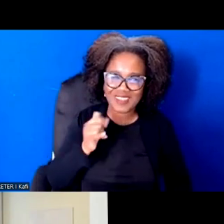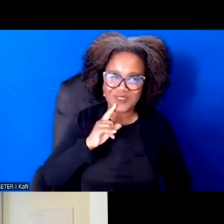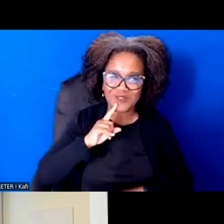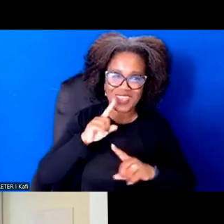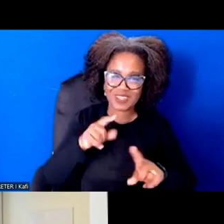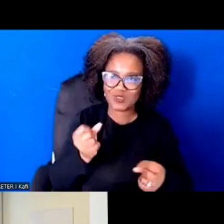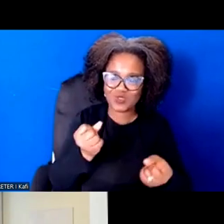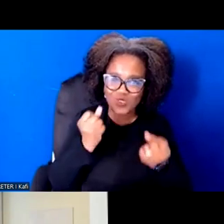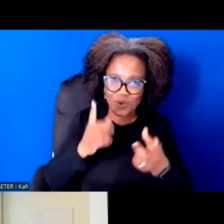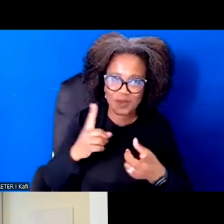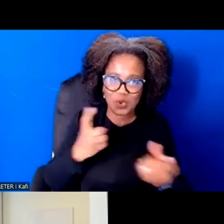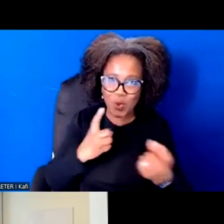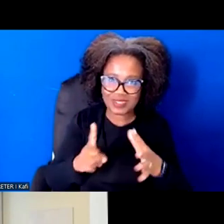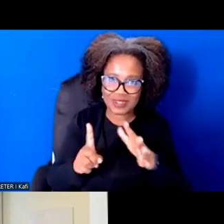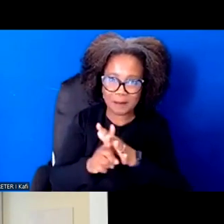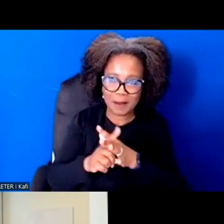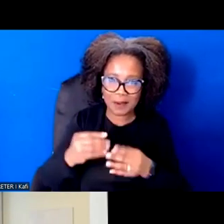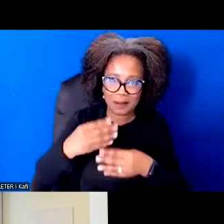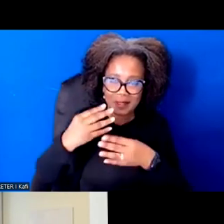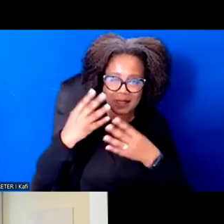questions about how to transform scarcity, how to transform fear.